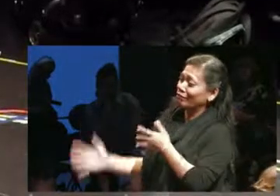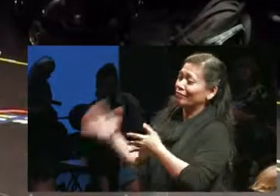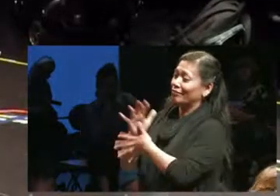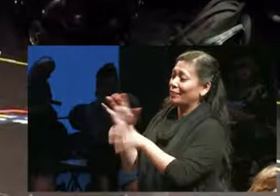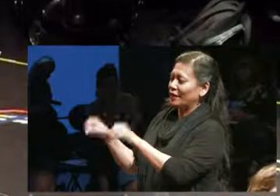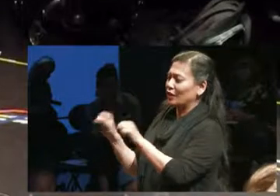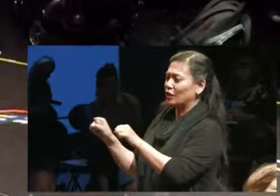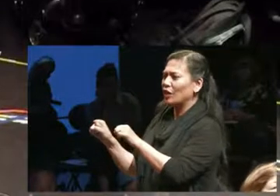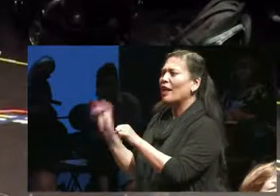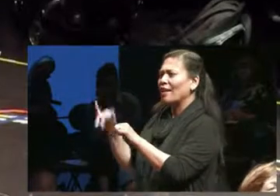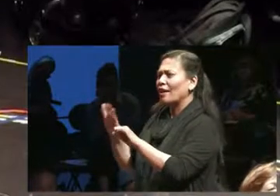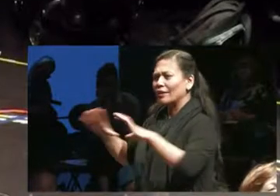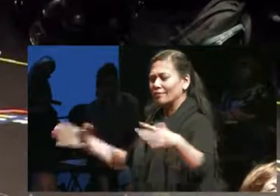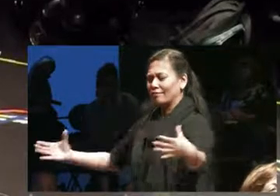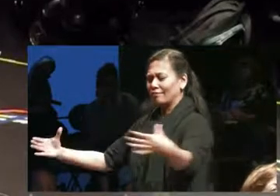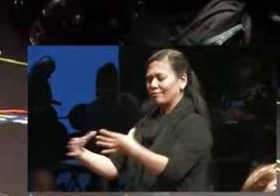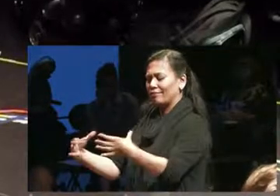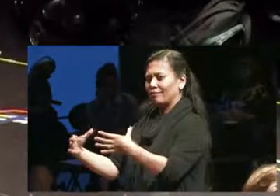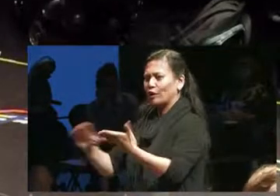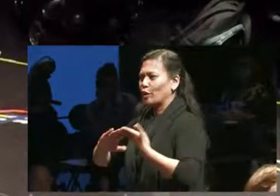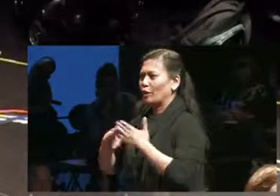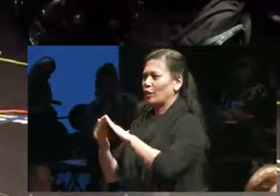sense of collective and a sense of community and a collective